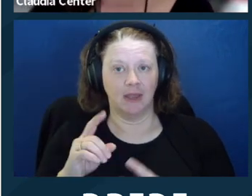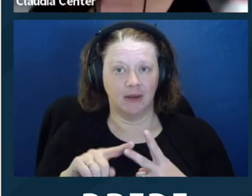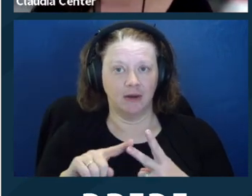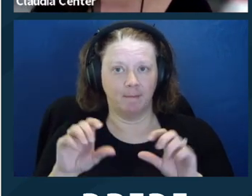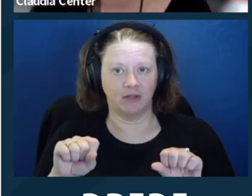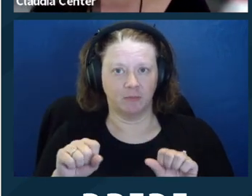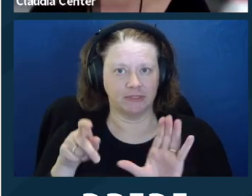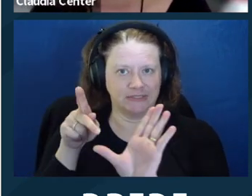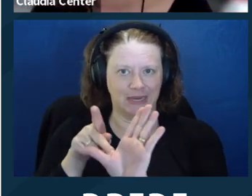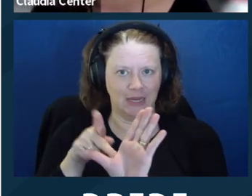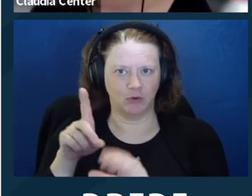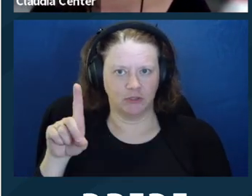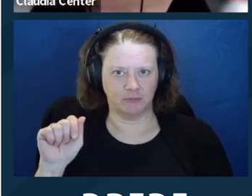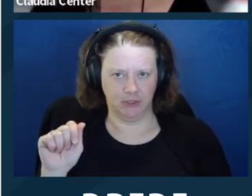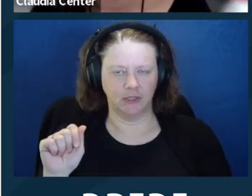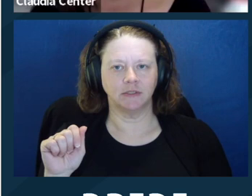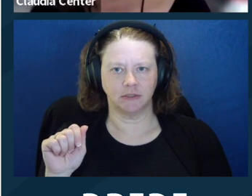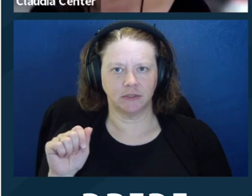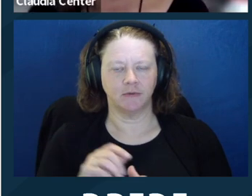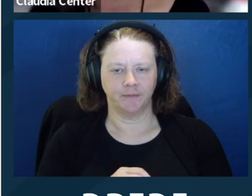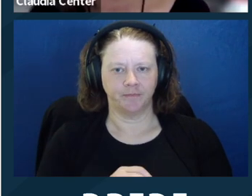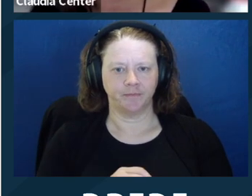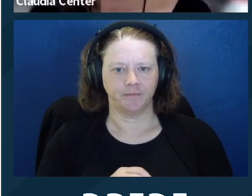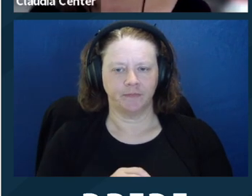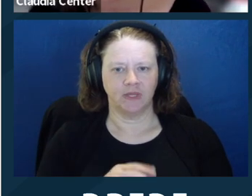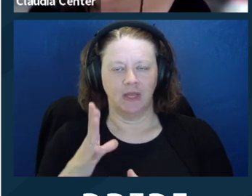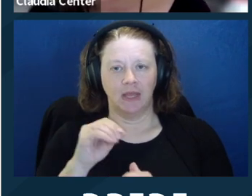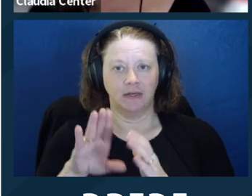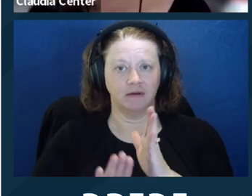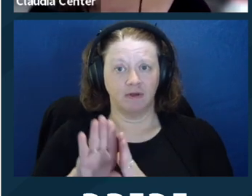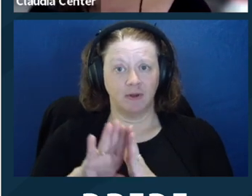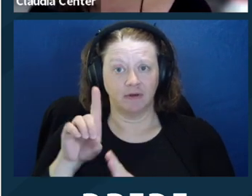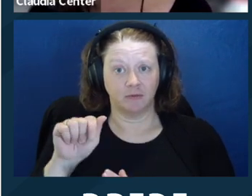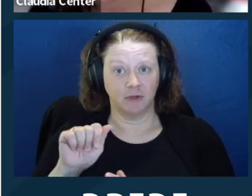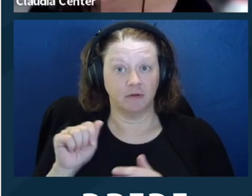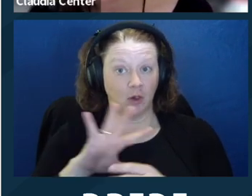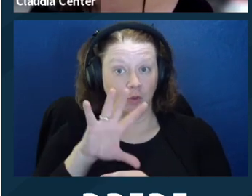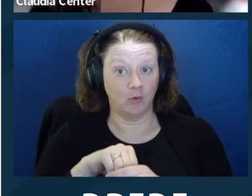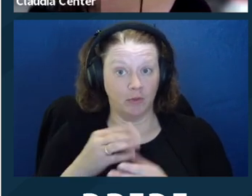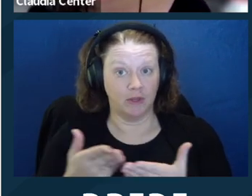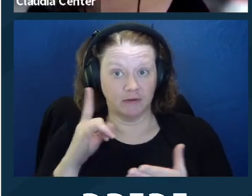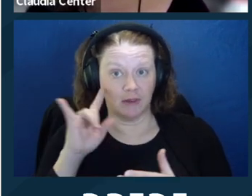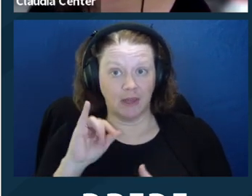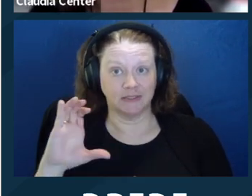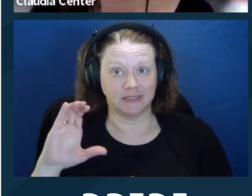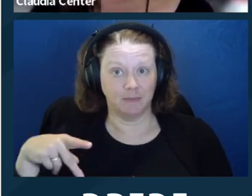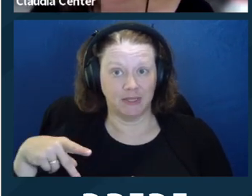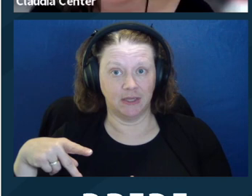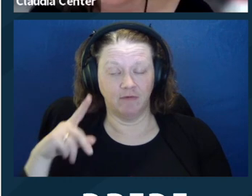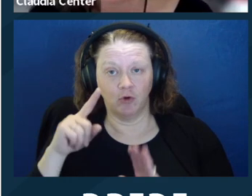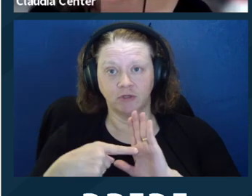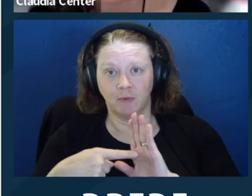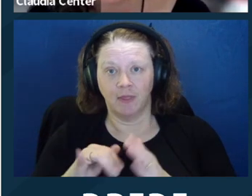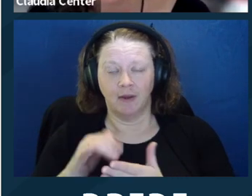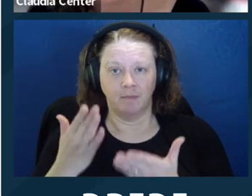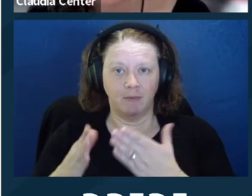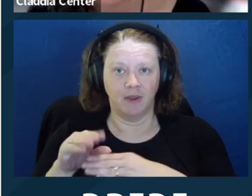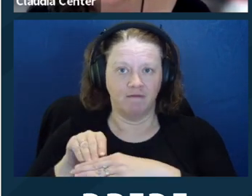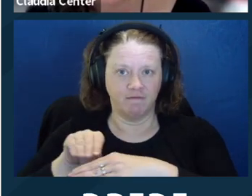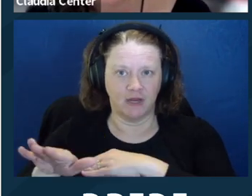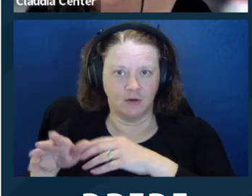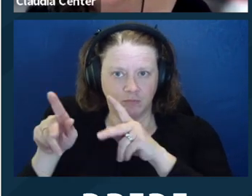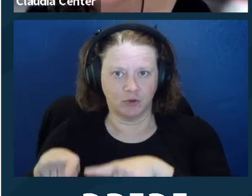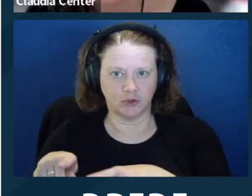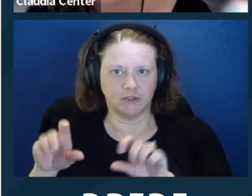would include things like CP that might affect someone's ability to speak, or might affect